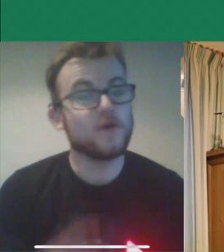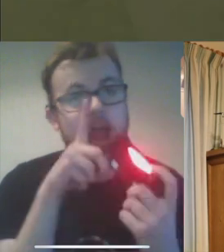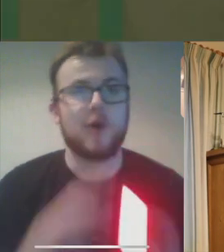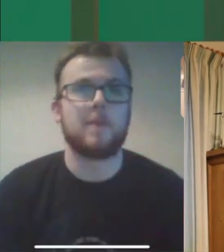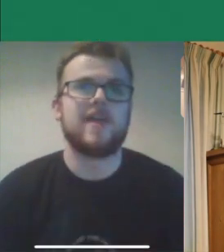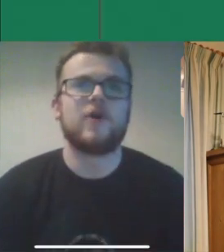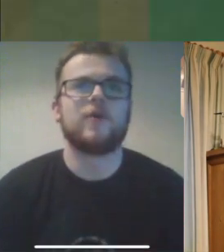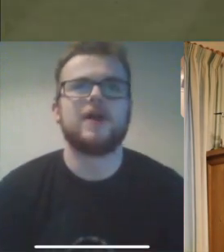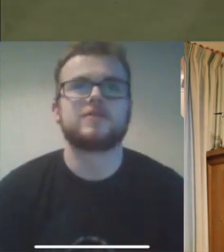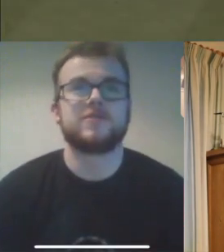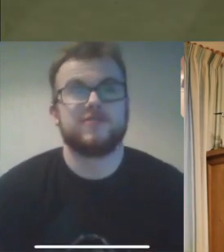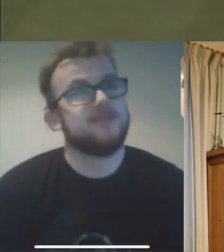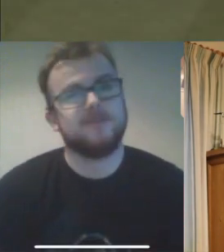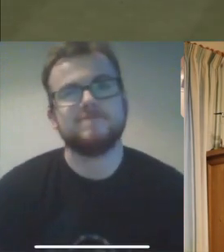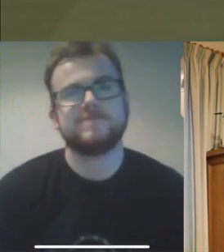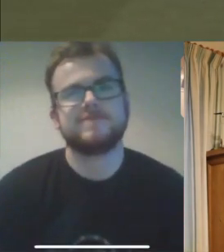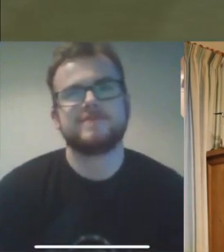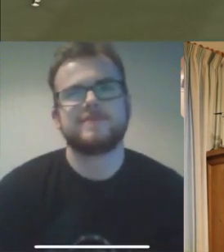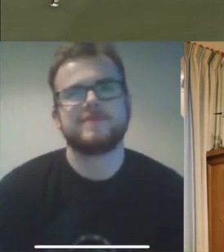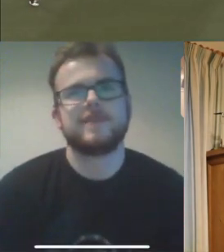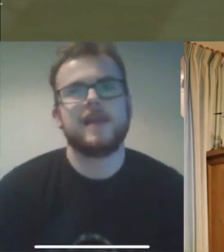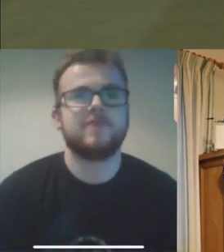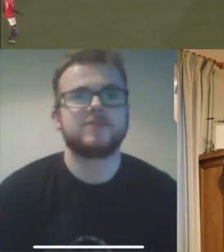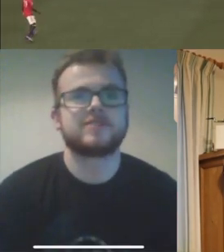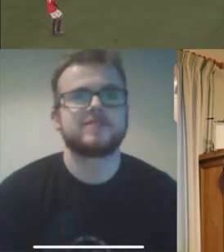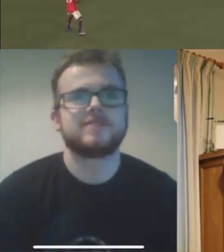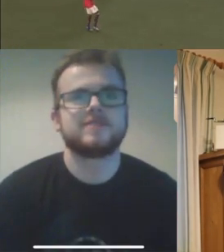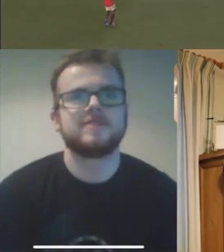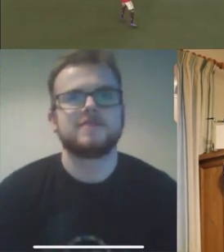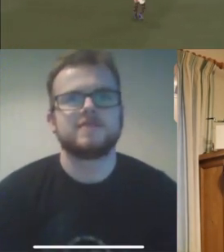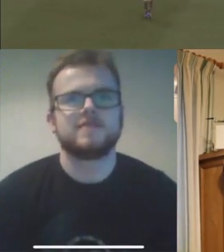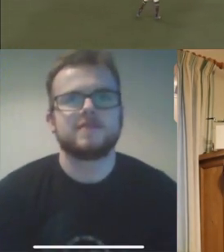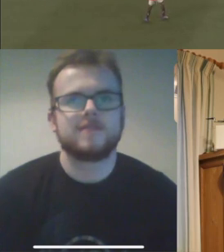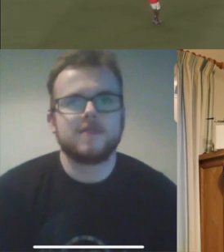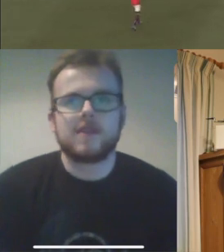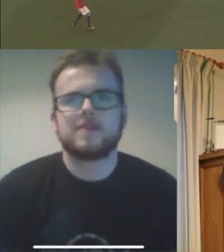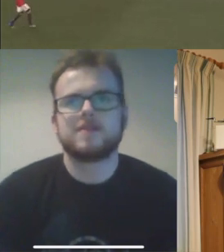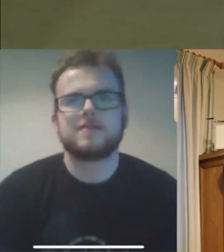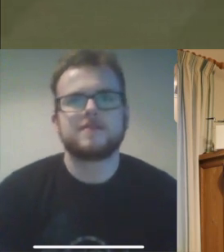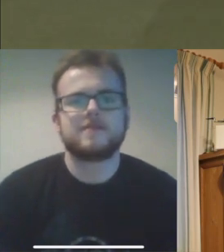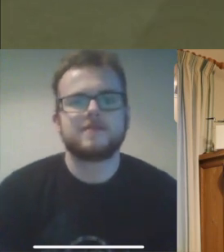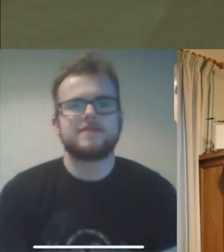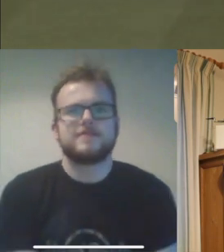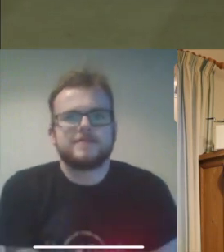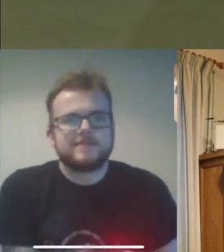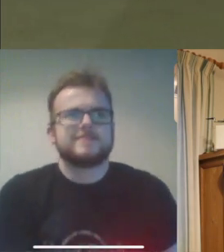Rhys: I don't think that I... I haven't played for a while so ... Thomas: oh rr -rubbish excuse! Thomas : I can't wait for people to see this!